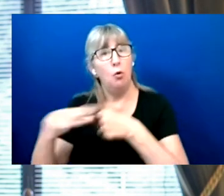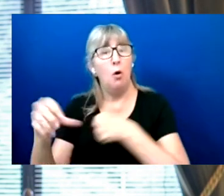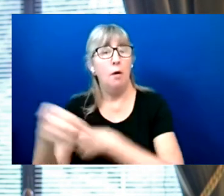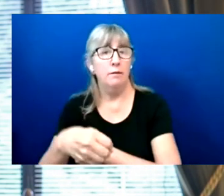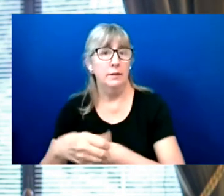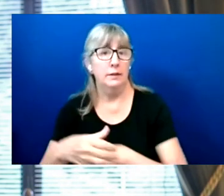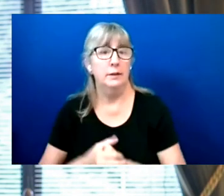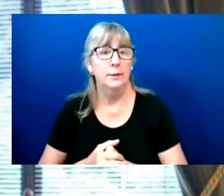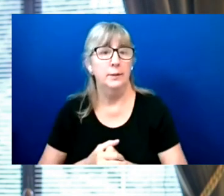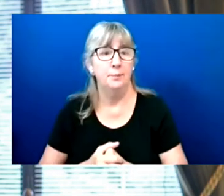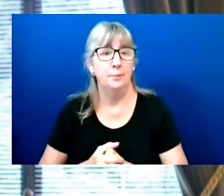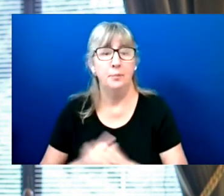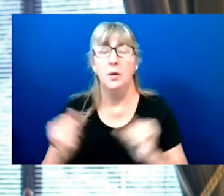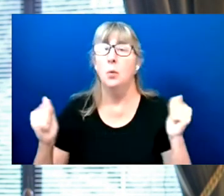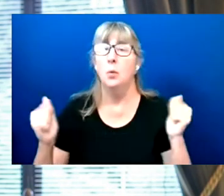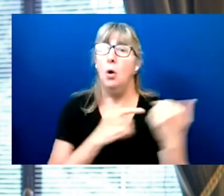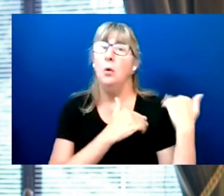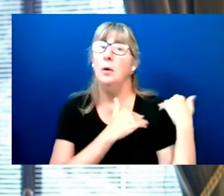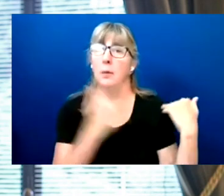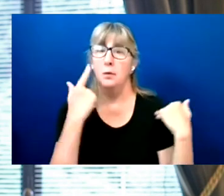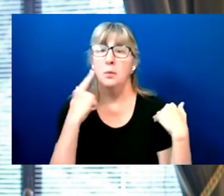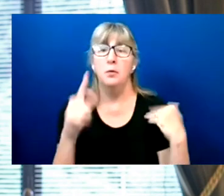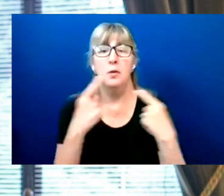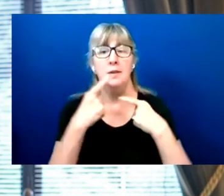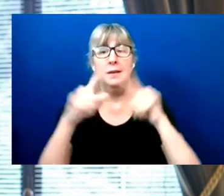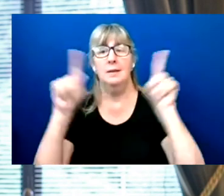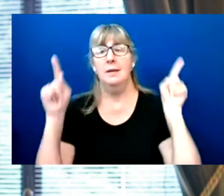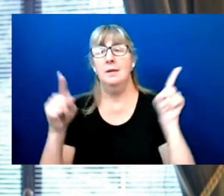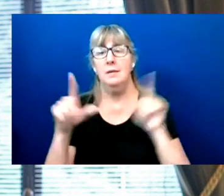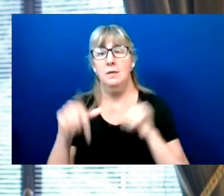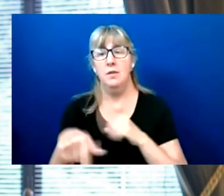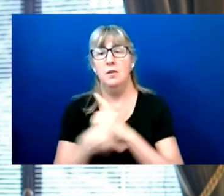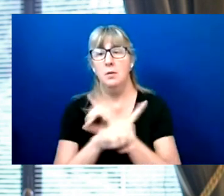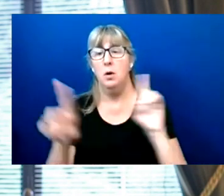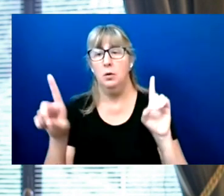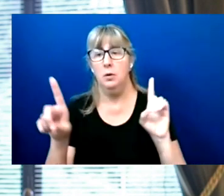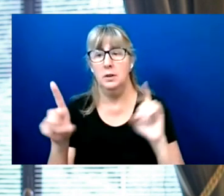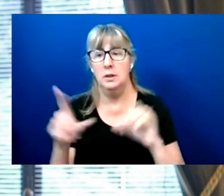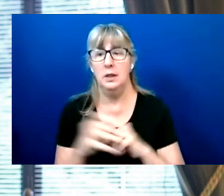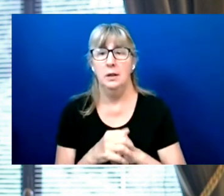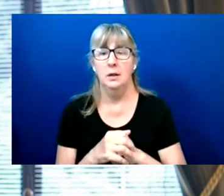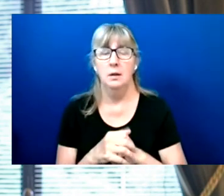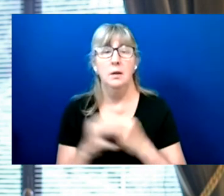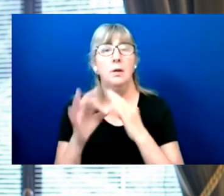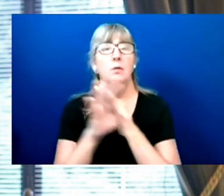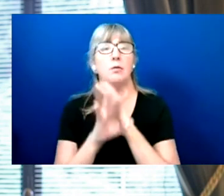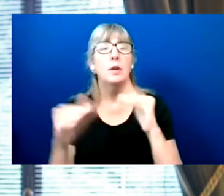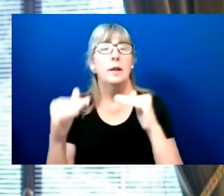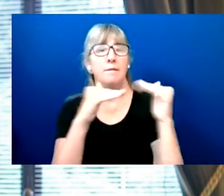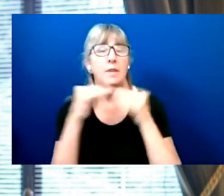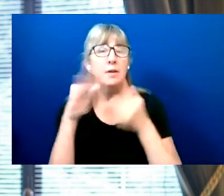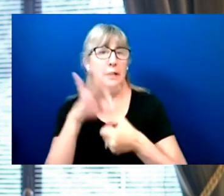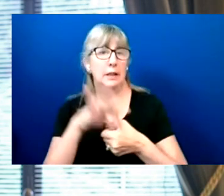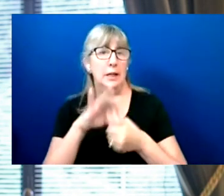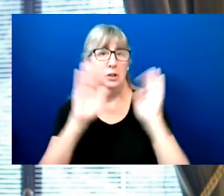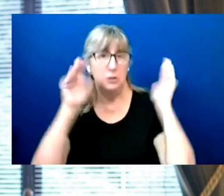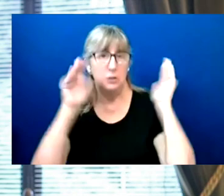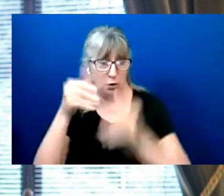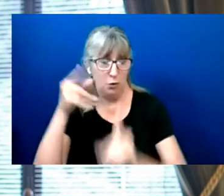We are all responsible for the success of our democracy. Free and fair elections are at the very heart of that success.